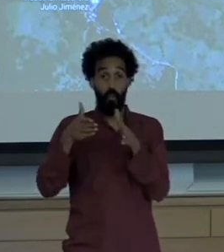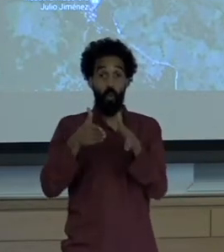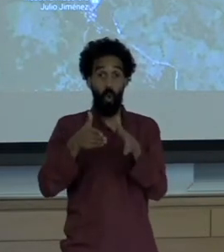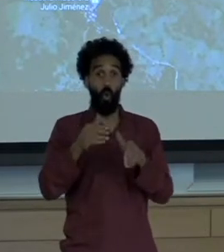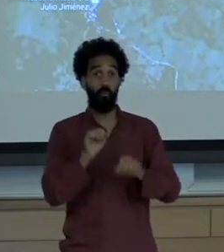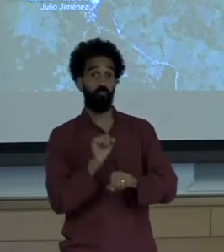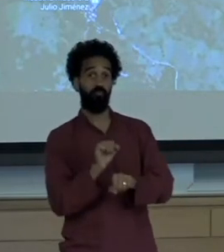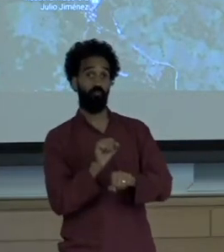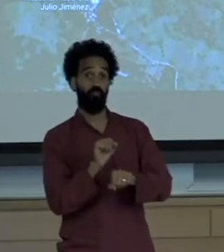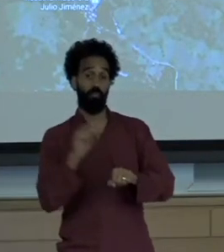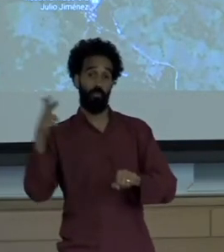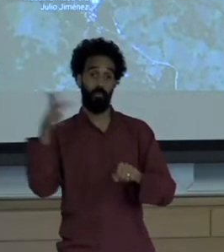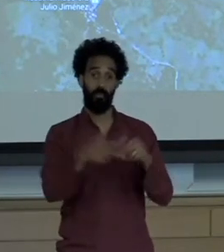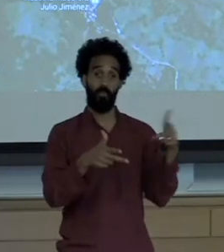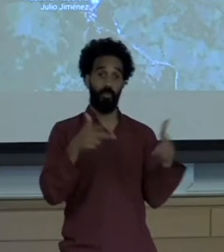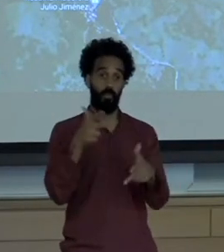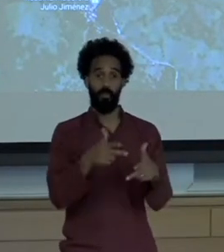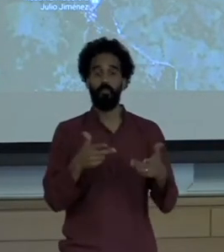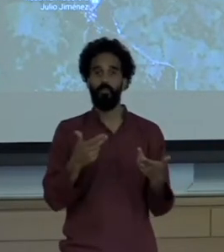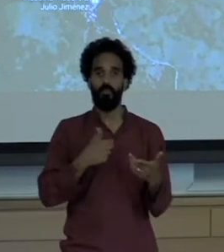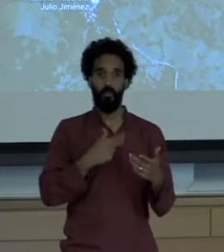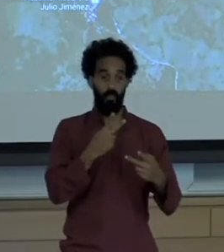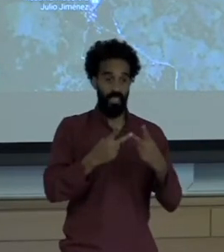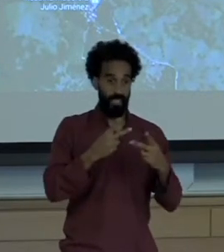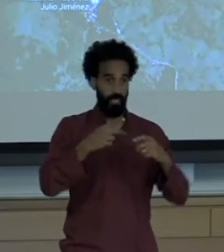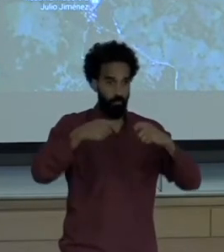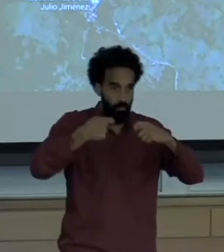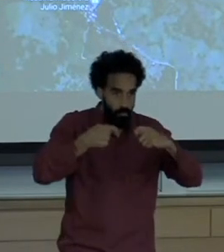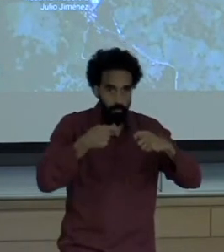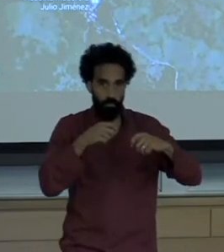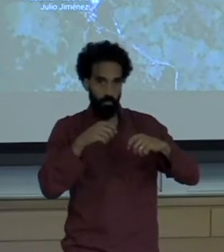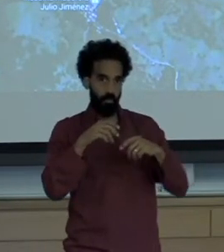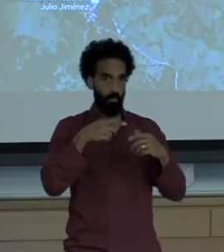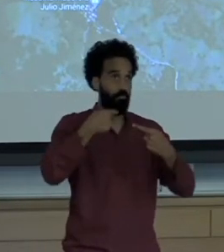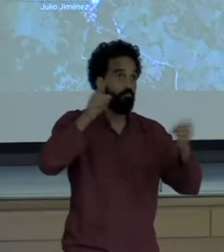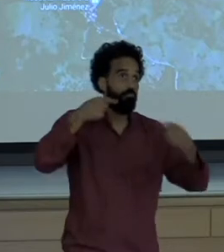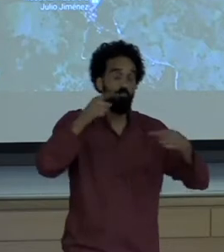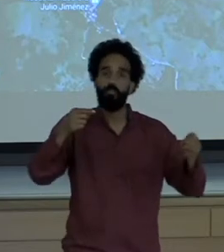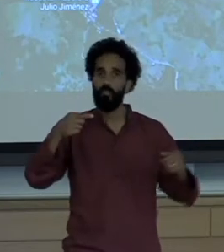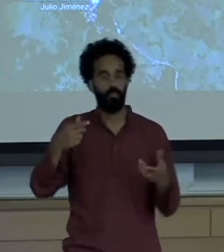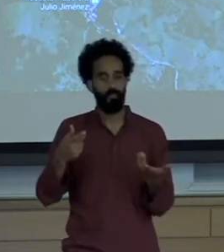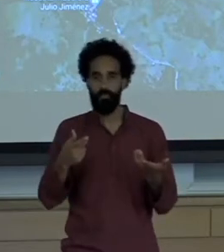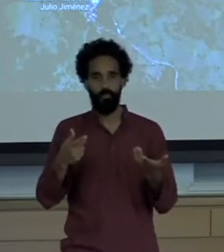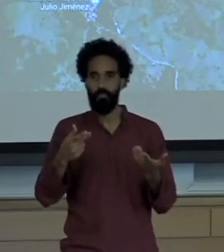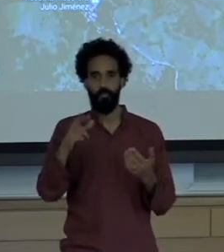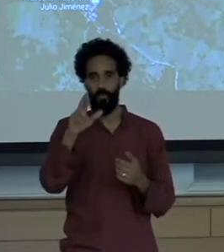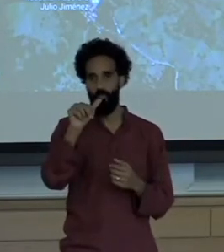limits sustained news coverage on the rare occasion a local reporter finally makes it up to the mountain